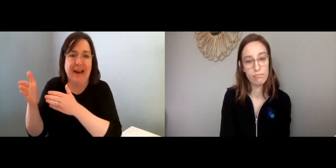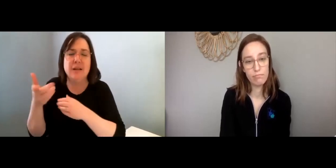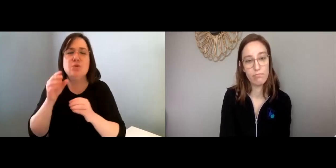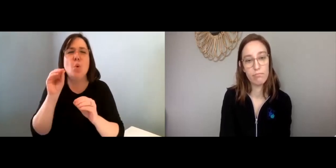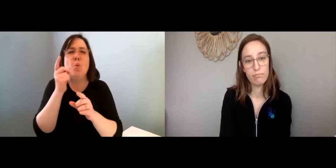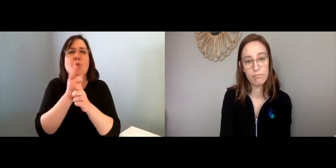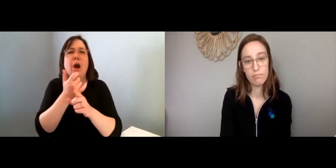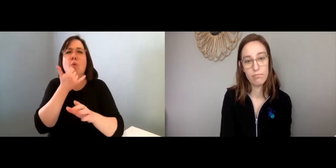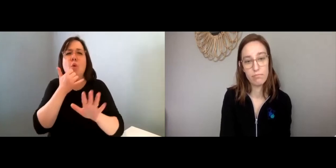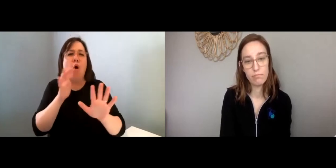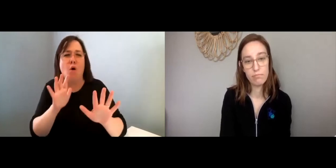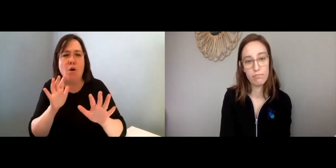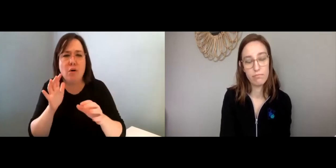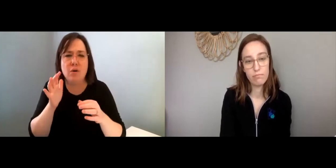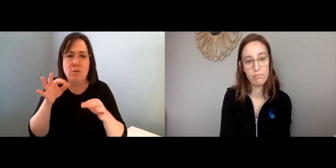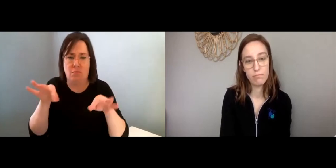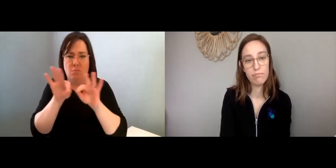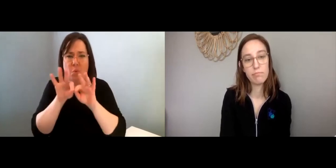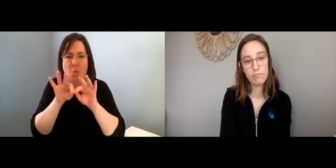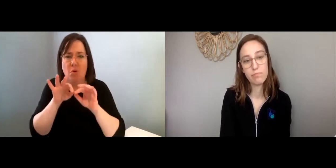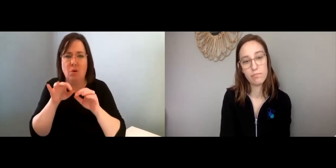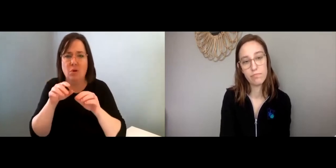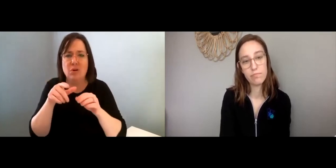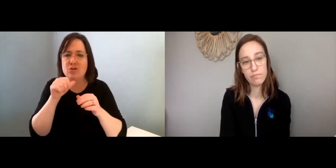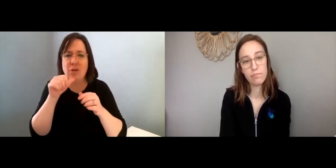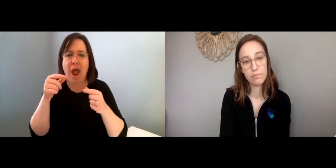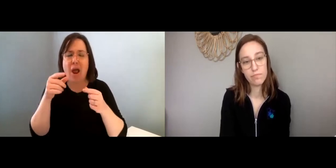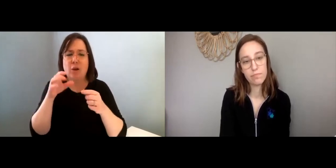Everyone deals with different feelings in a variety of ways, there's no right or wrong.